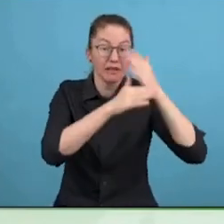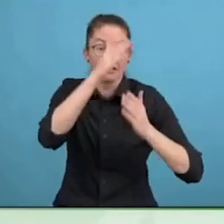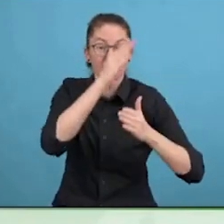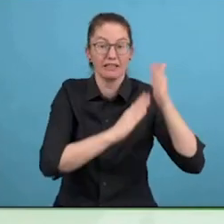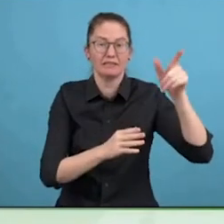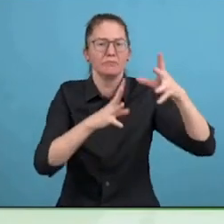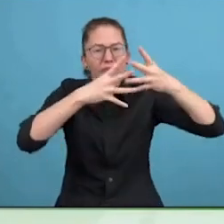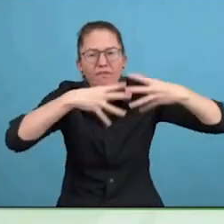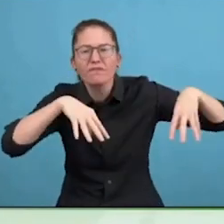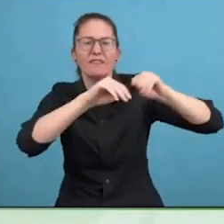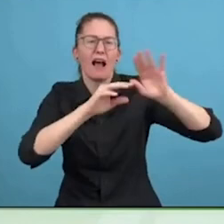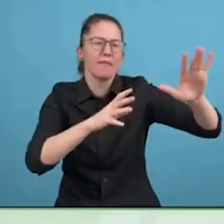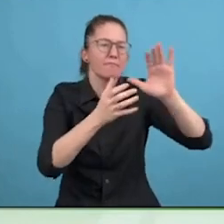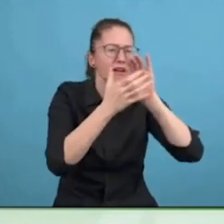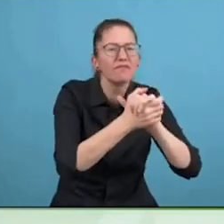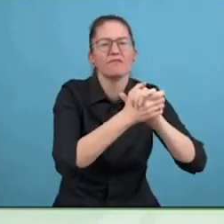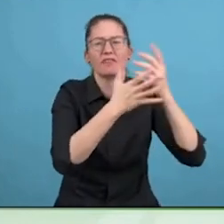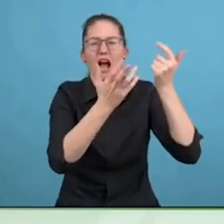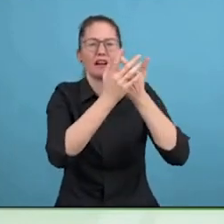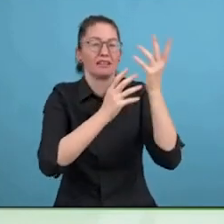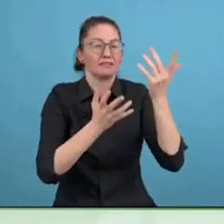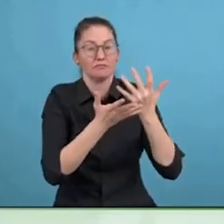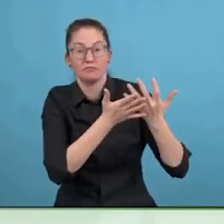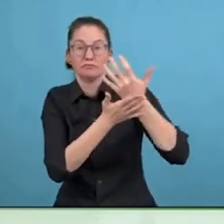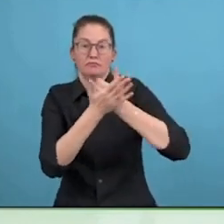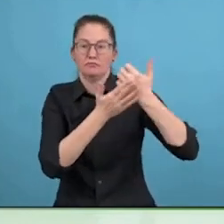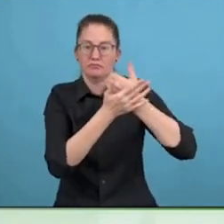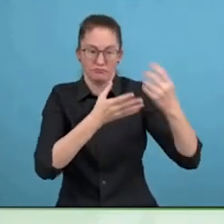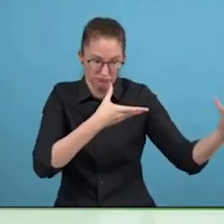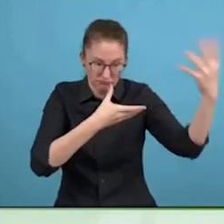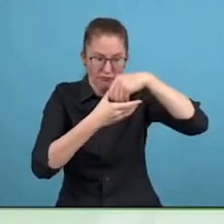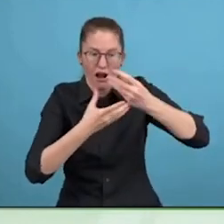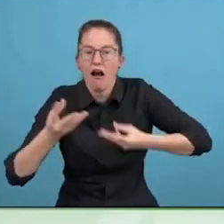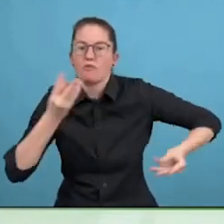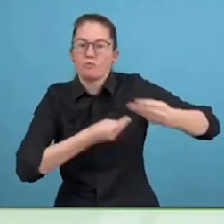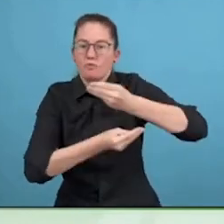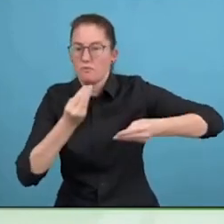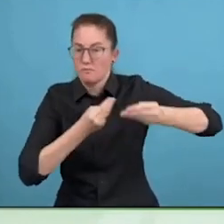people with disability, so you can see there is something out there